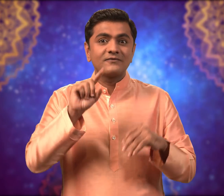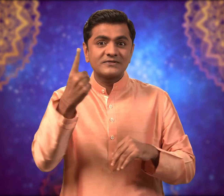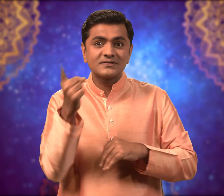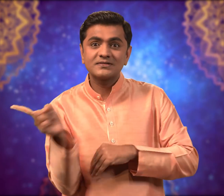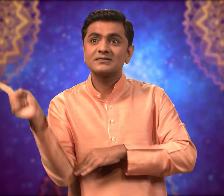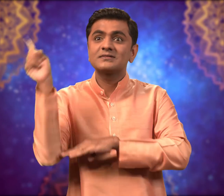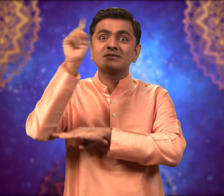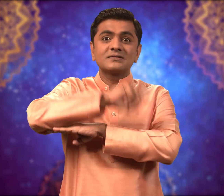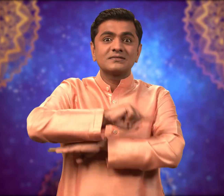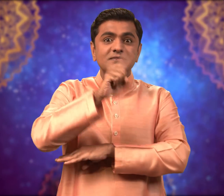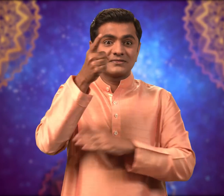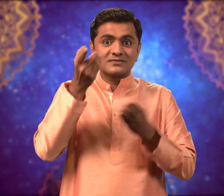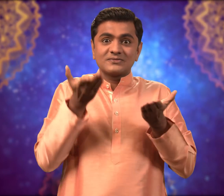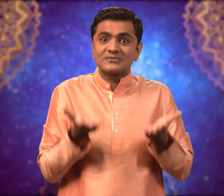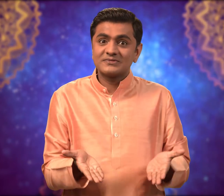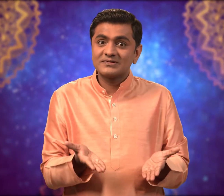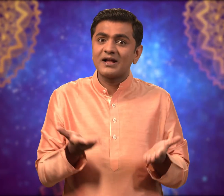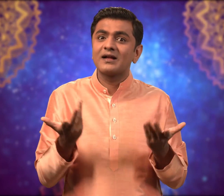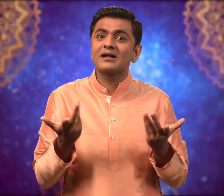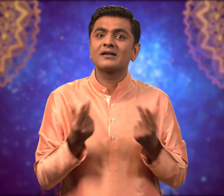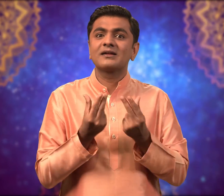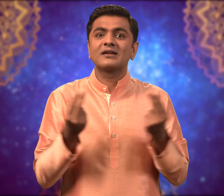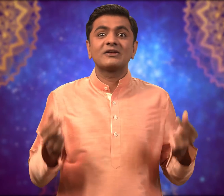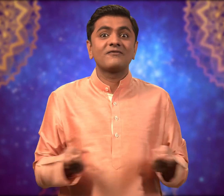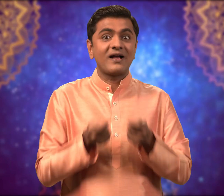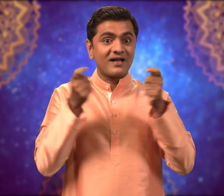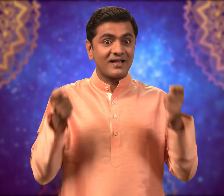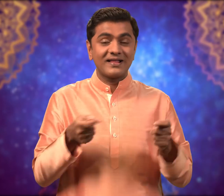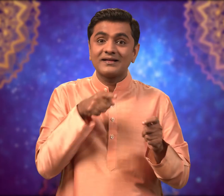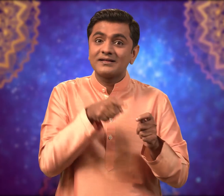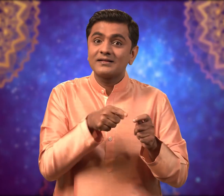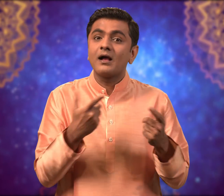Today is the first day of Diwali